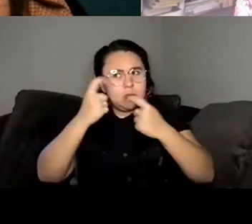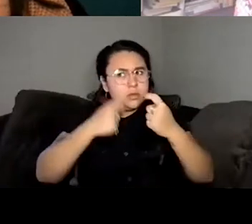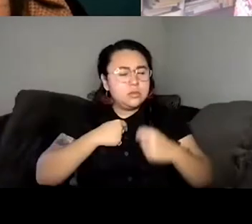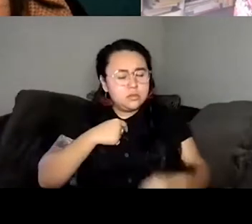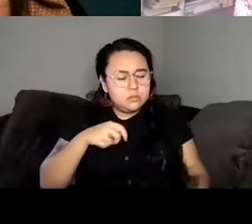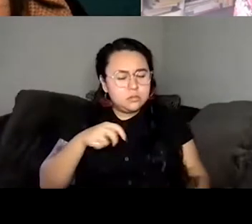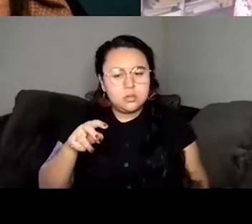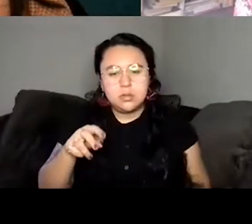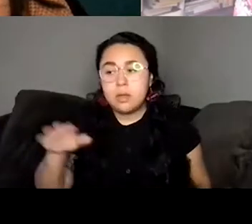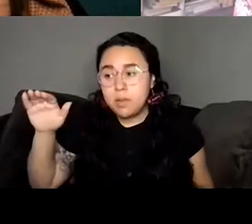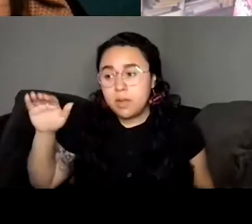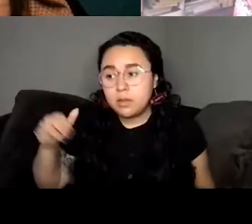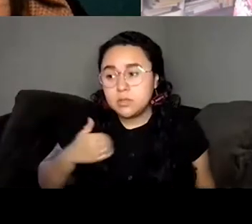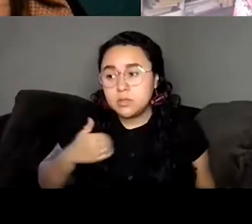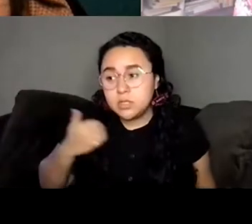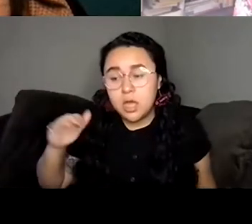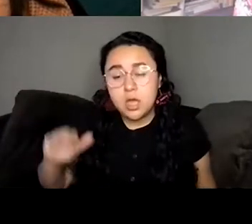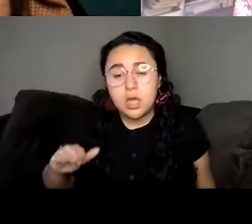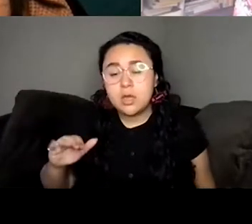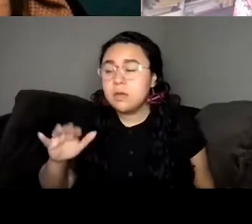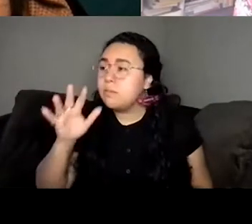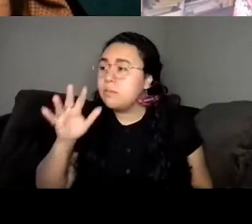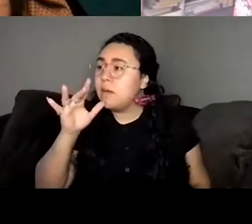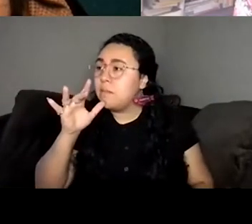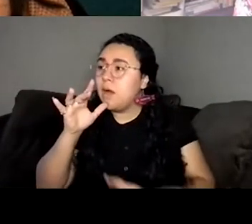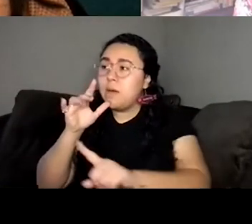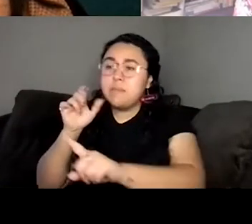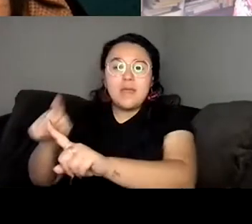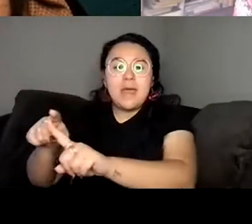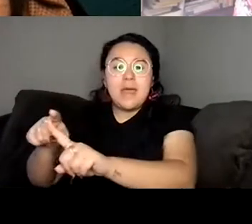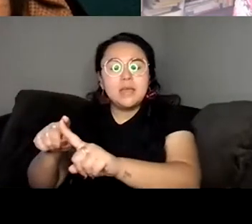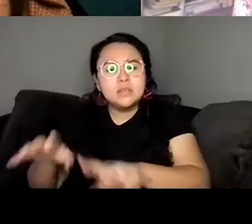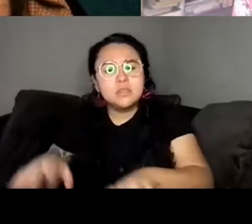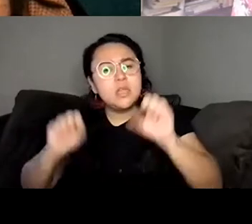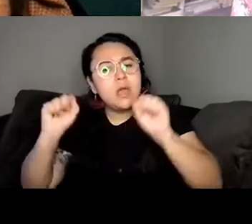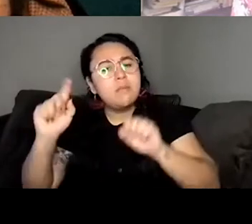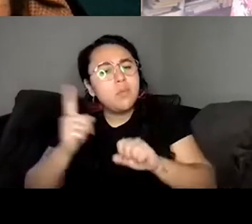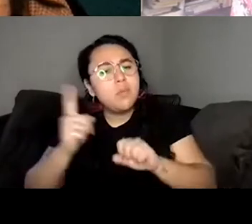to my mom and ask her what she adopted me from so I was always aware of people. Just